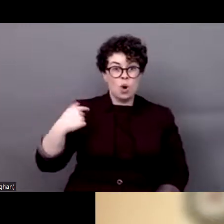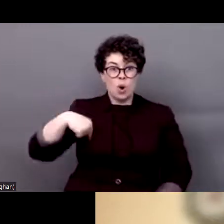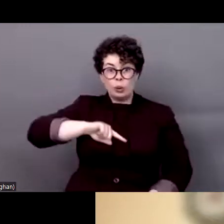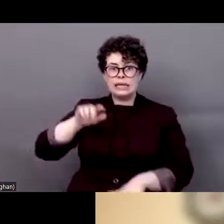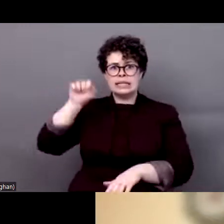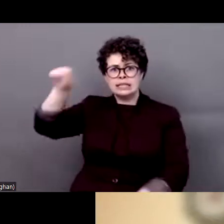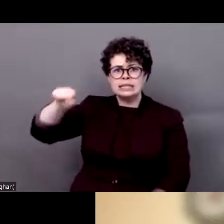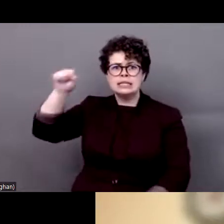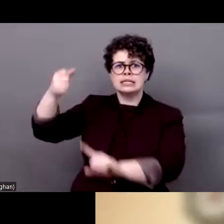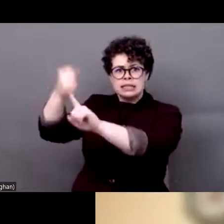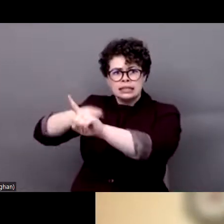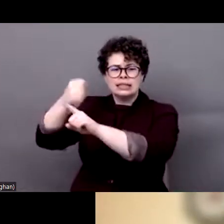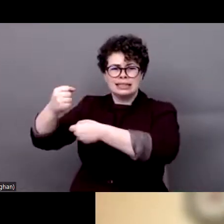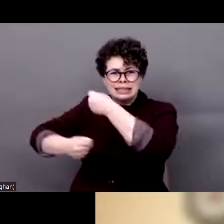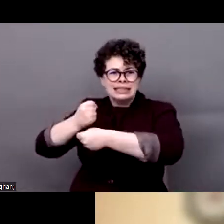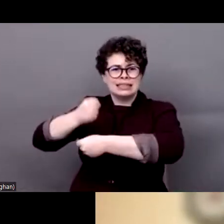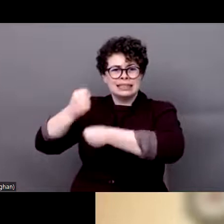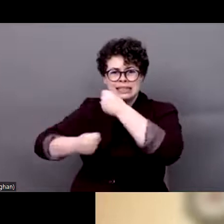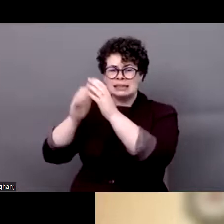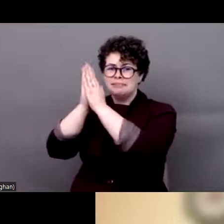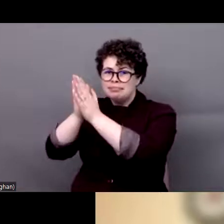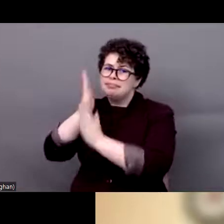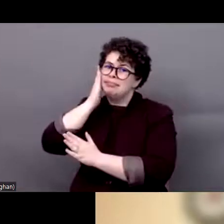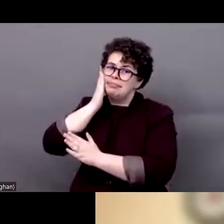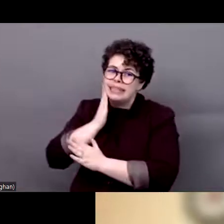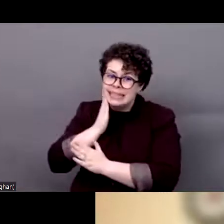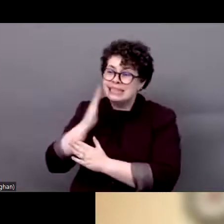for years in order to establish